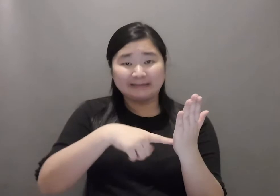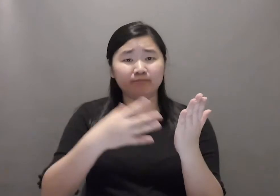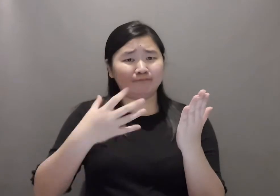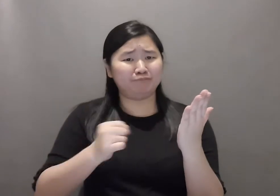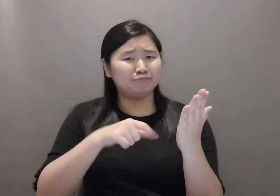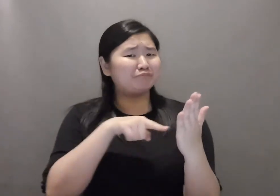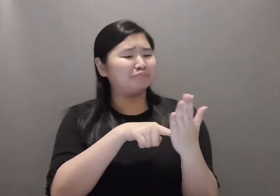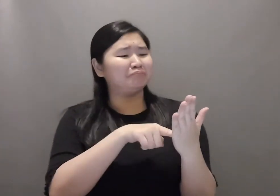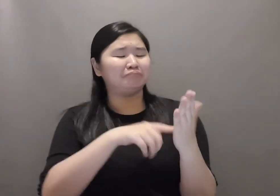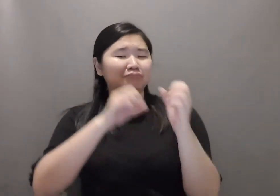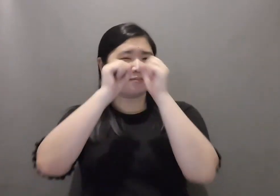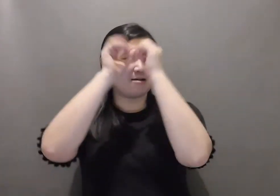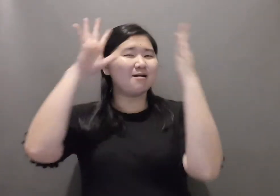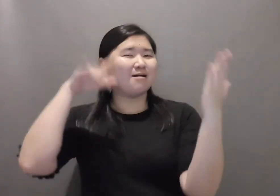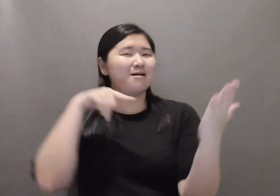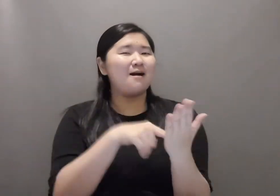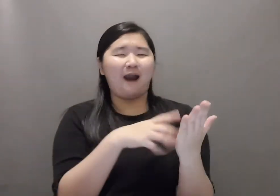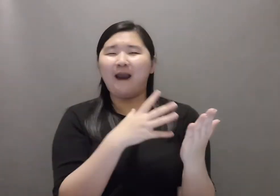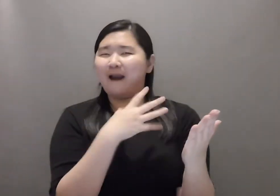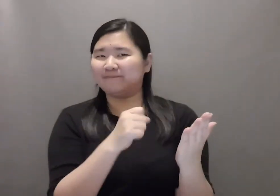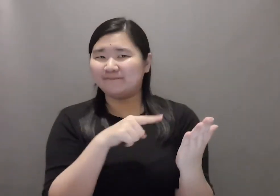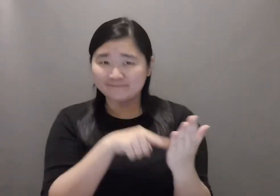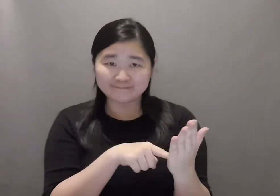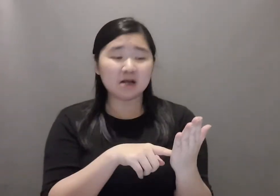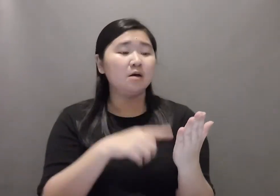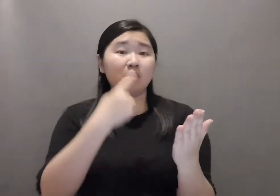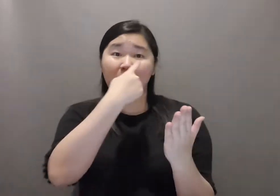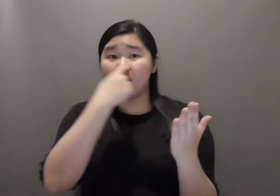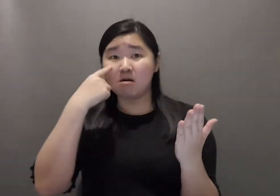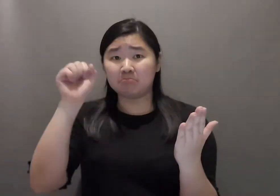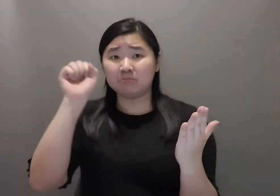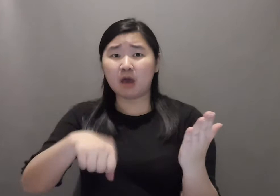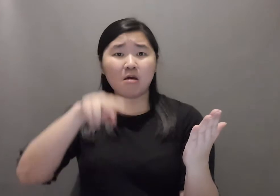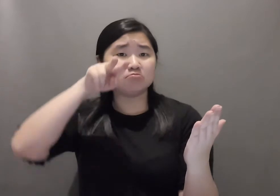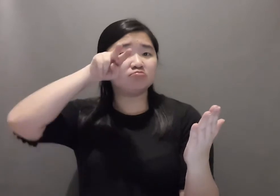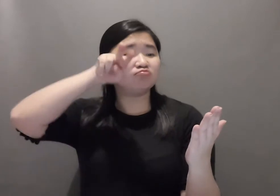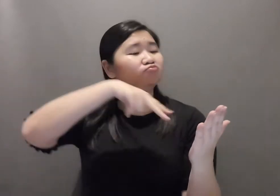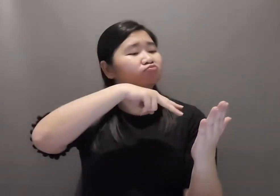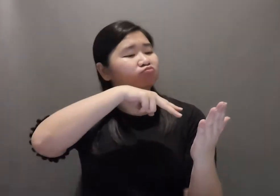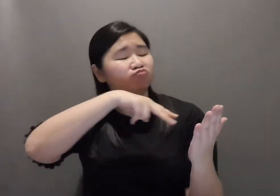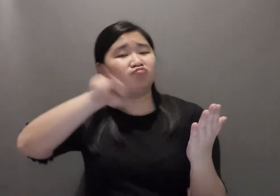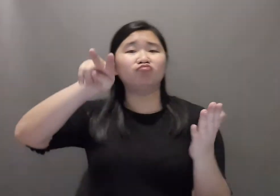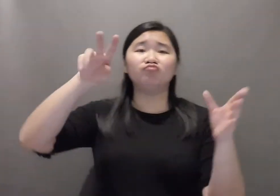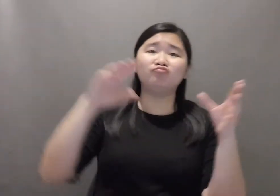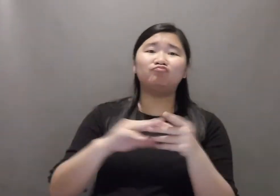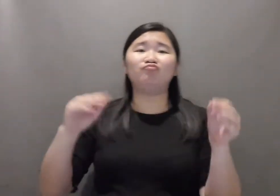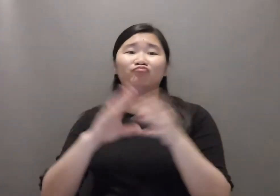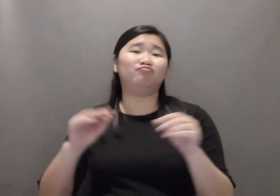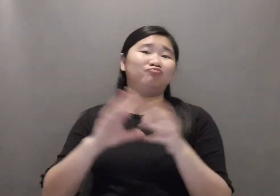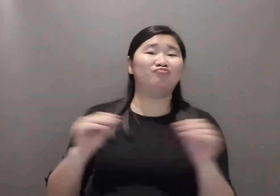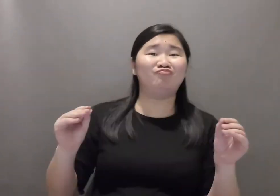and draw on the paper in the first-person sign language narrative.